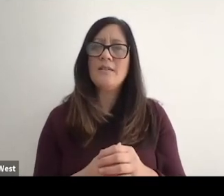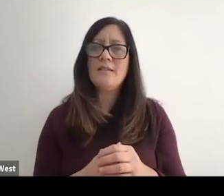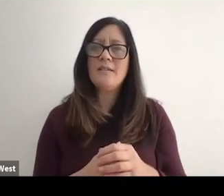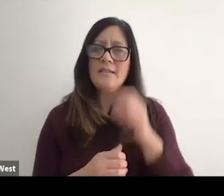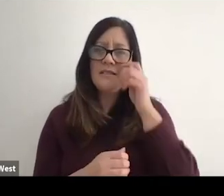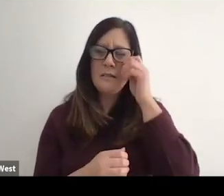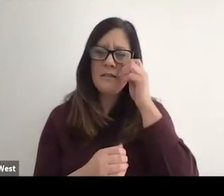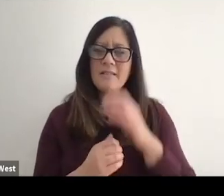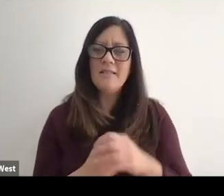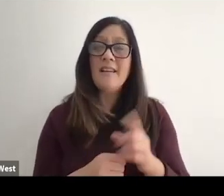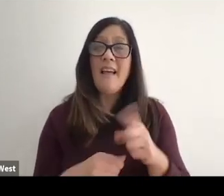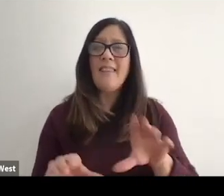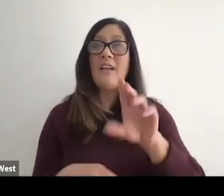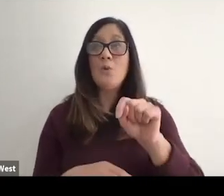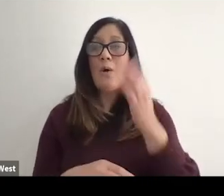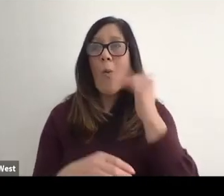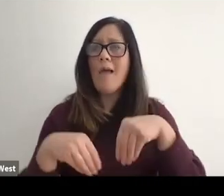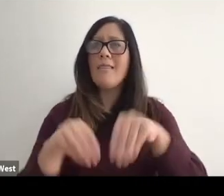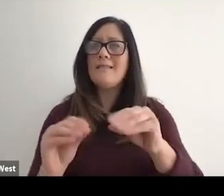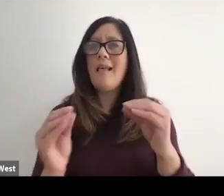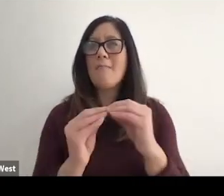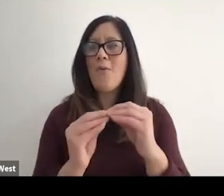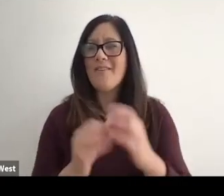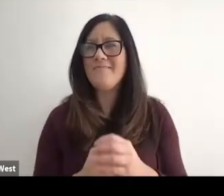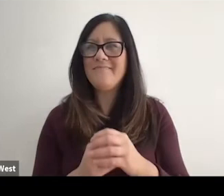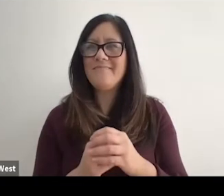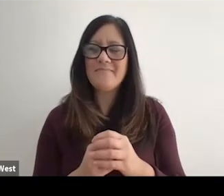do because it's selling more. Don't get them wrong, they're doing because they're